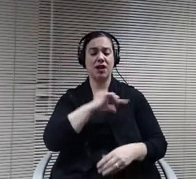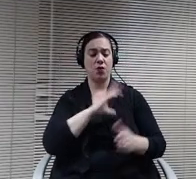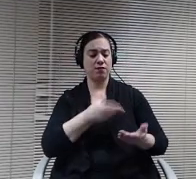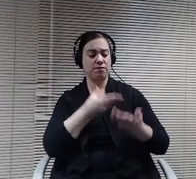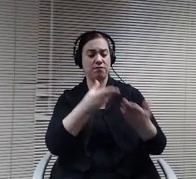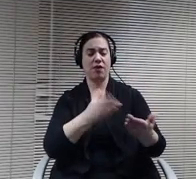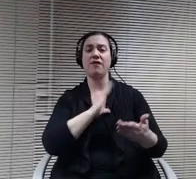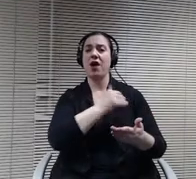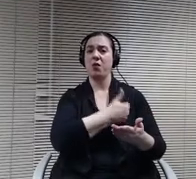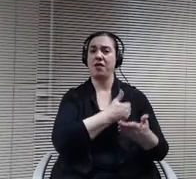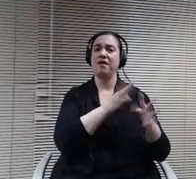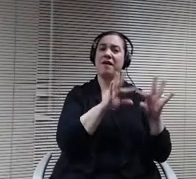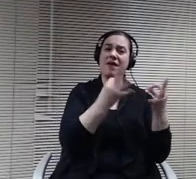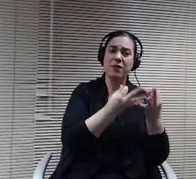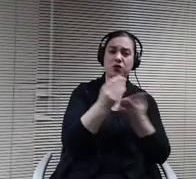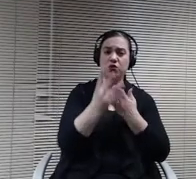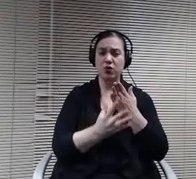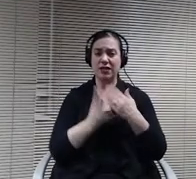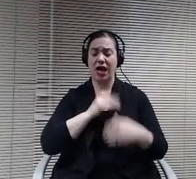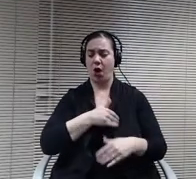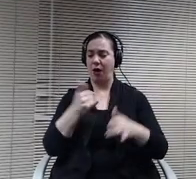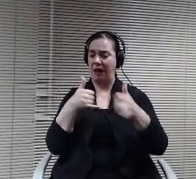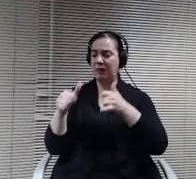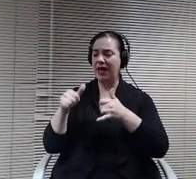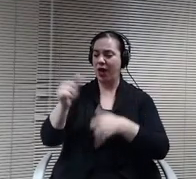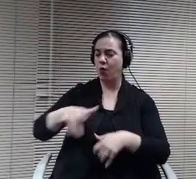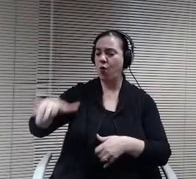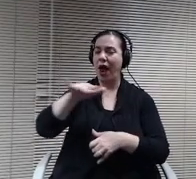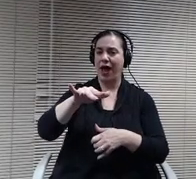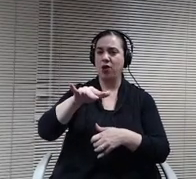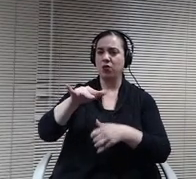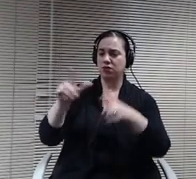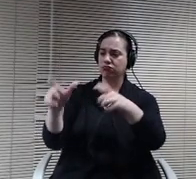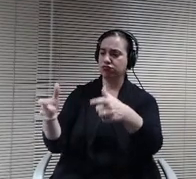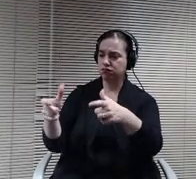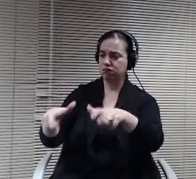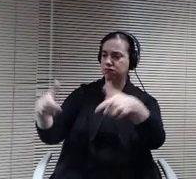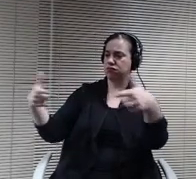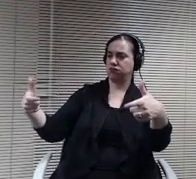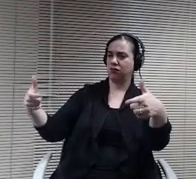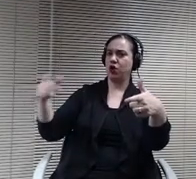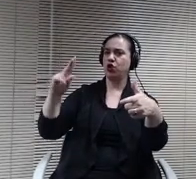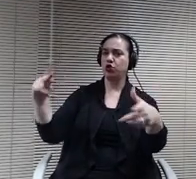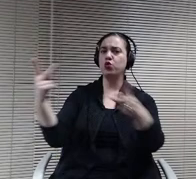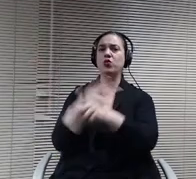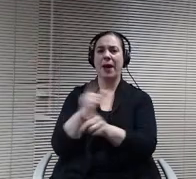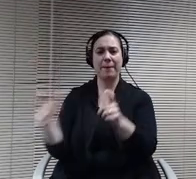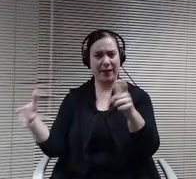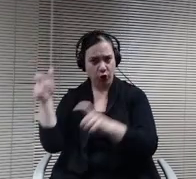and students, so they doubled the size of our playground. They they were able to get playground equipment to even in person are